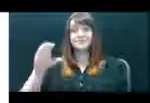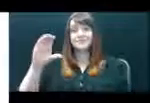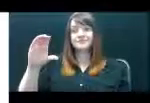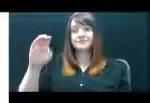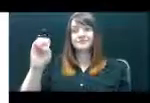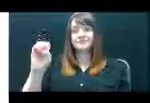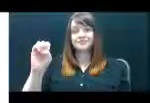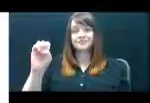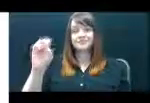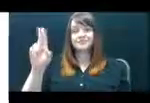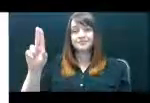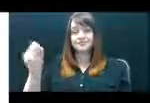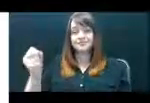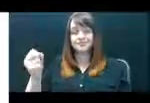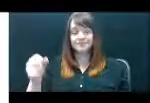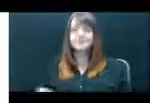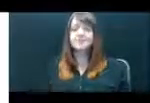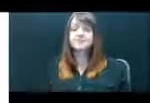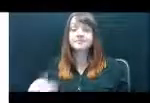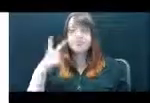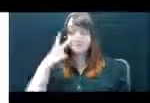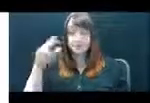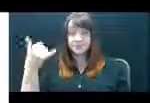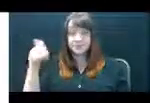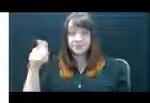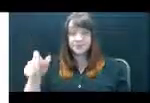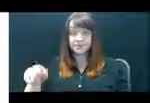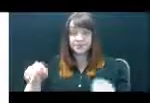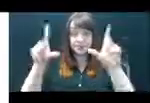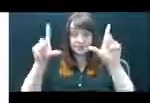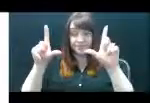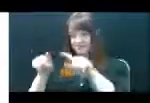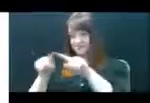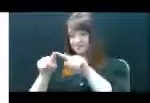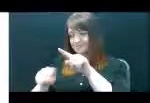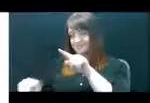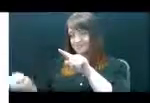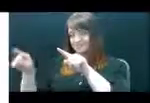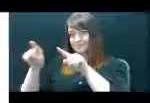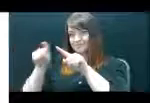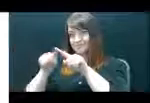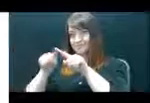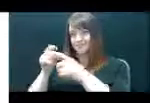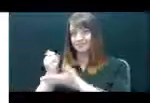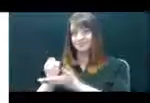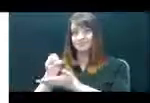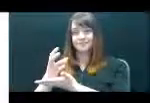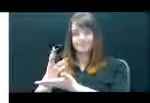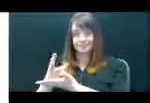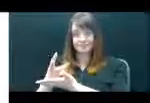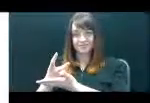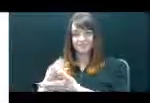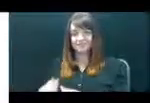field is highlighted in yellow and enlarged in the oval on the bottom right hand corner.